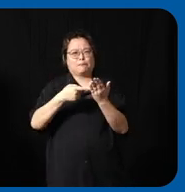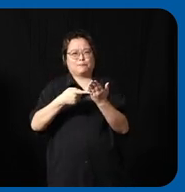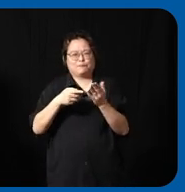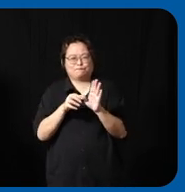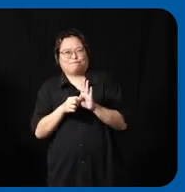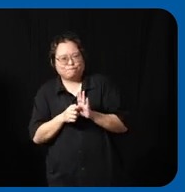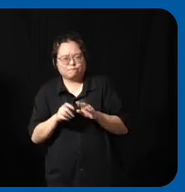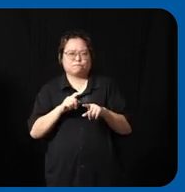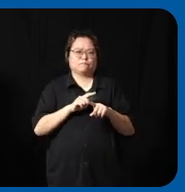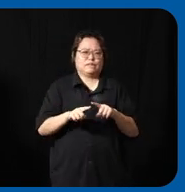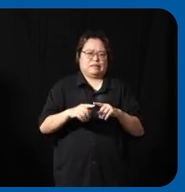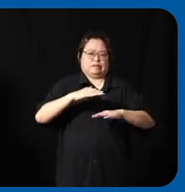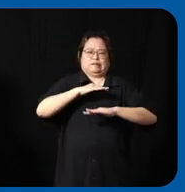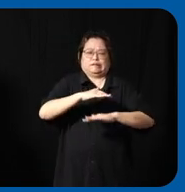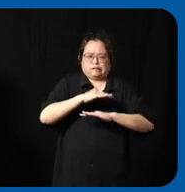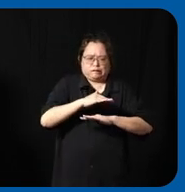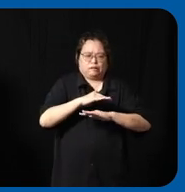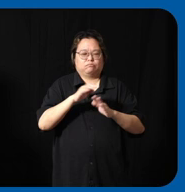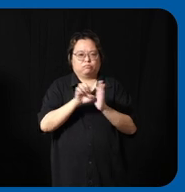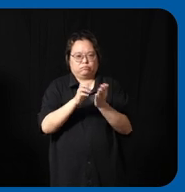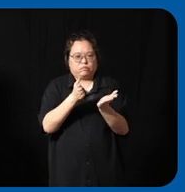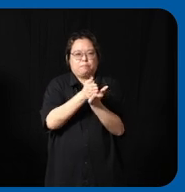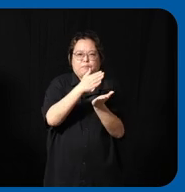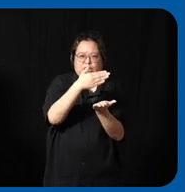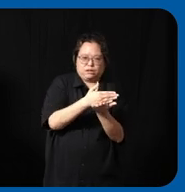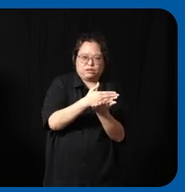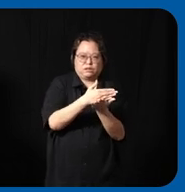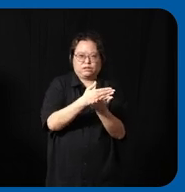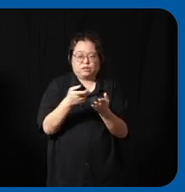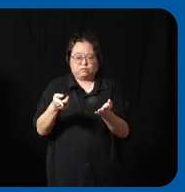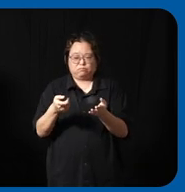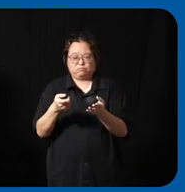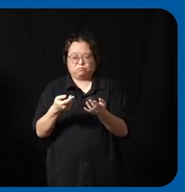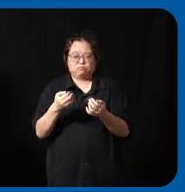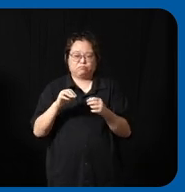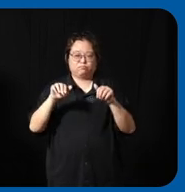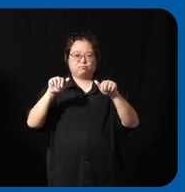always a lot of constraints between budget and also availability as well so I think this really